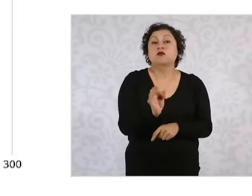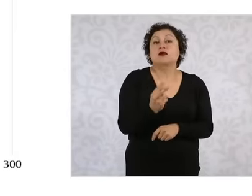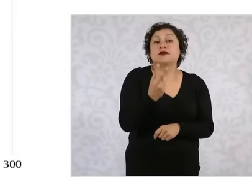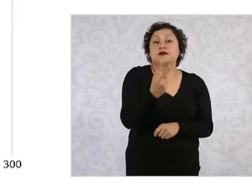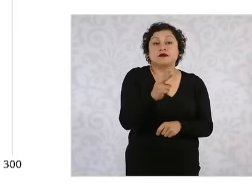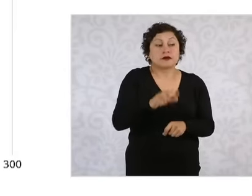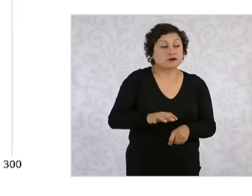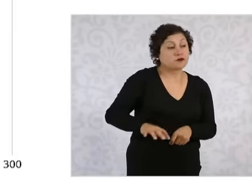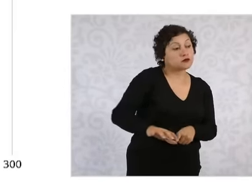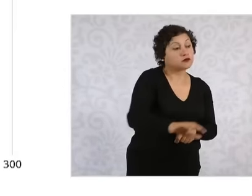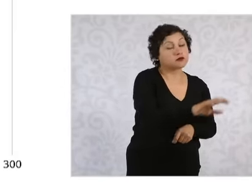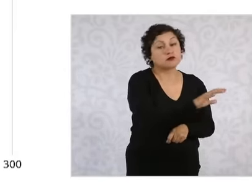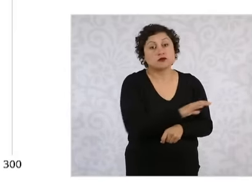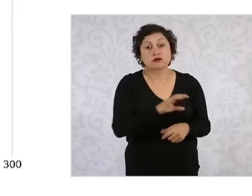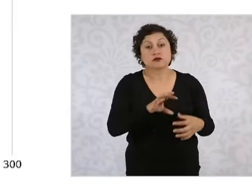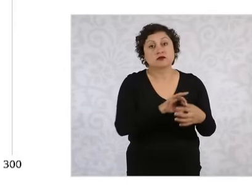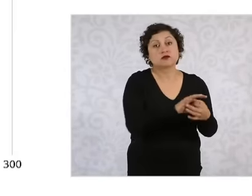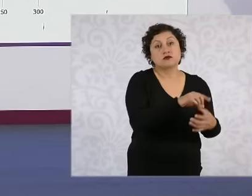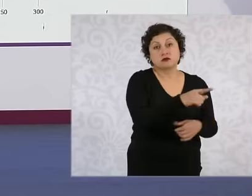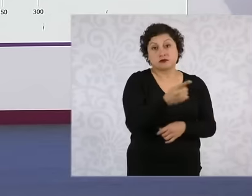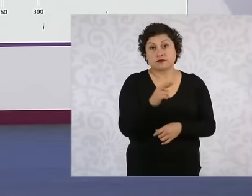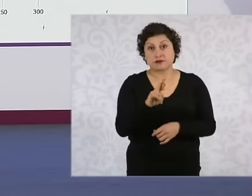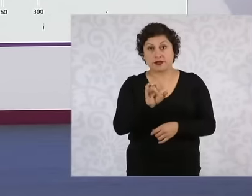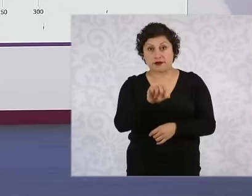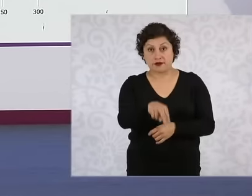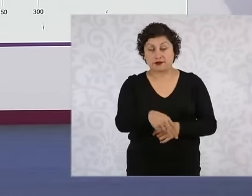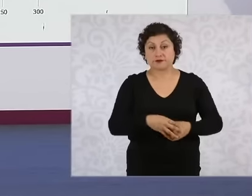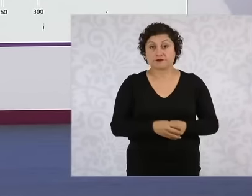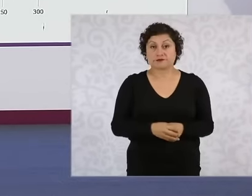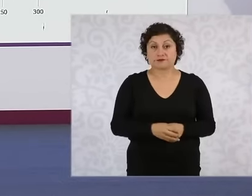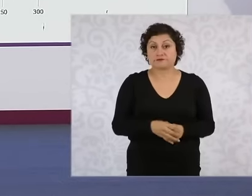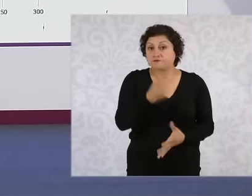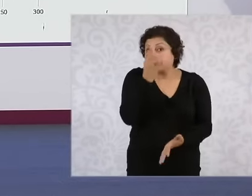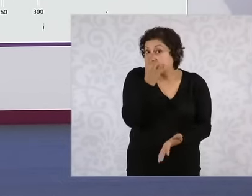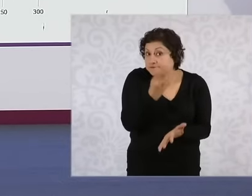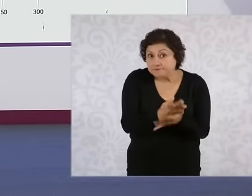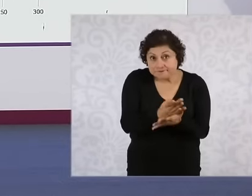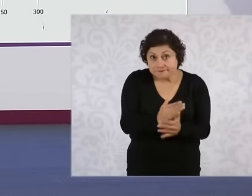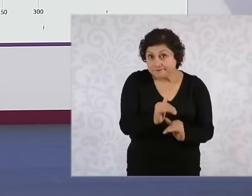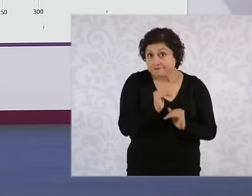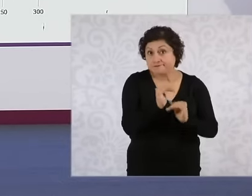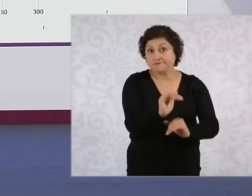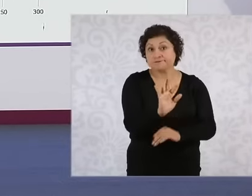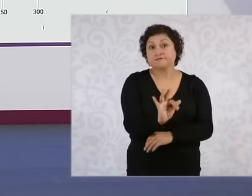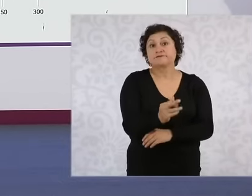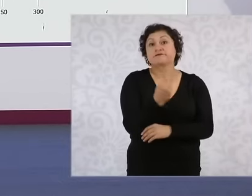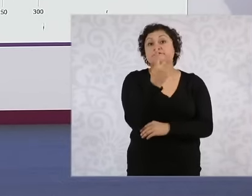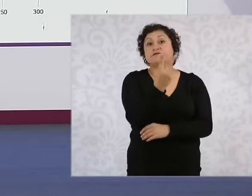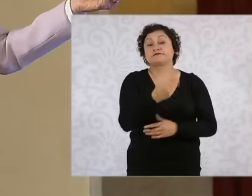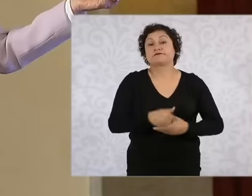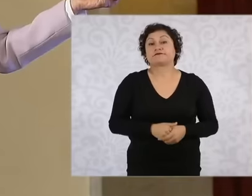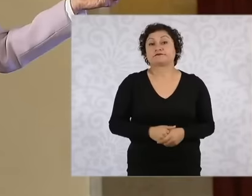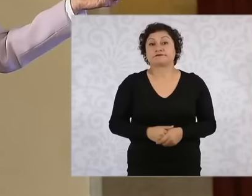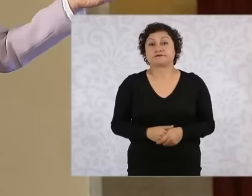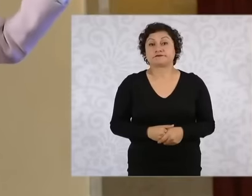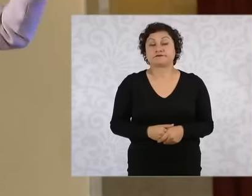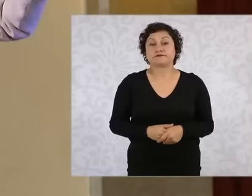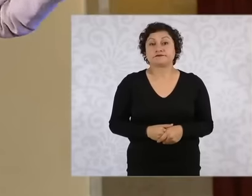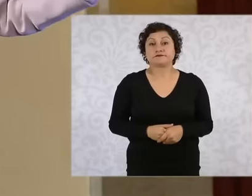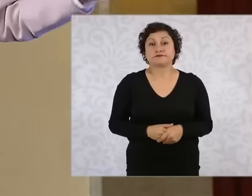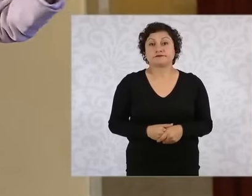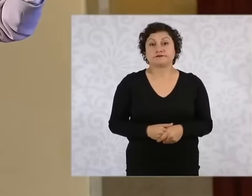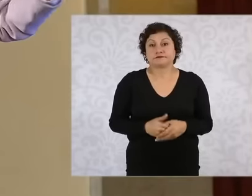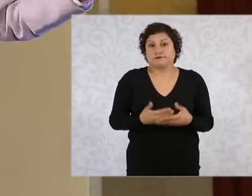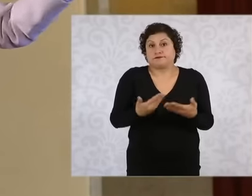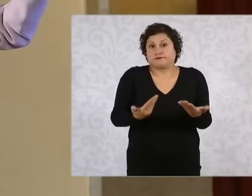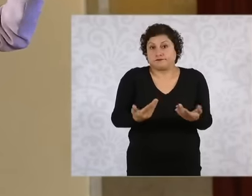prian only 42 districts This It is the direct vote of